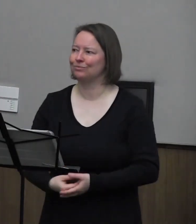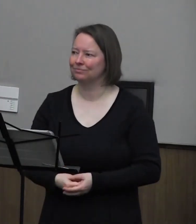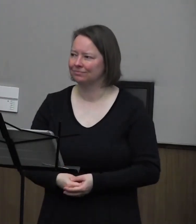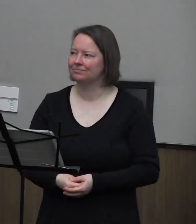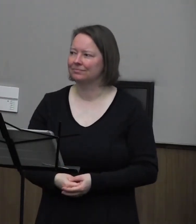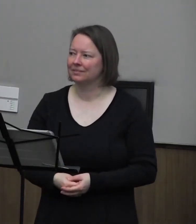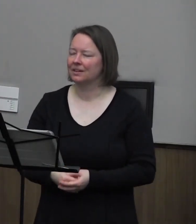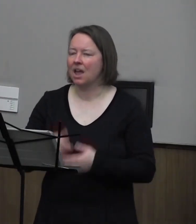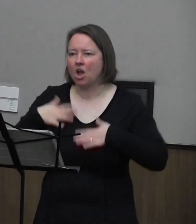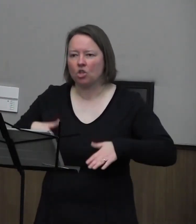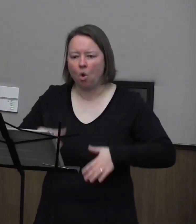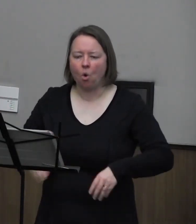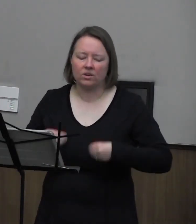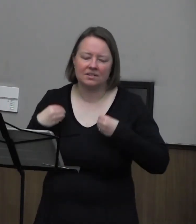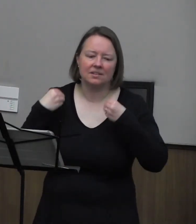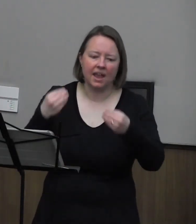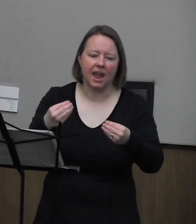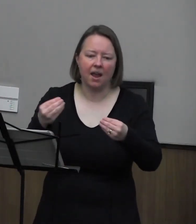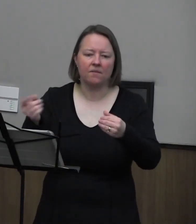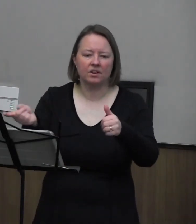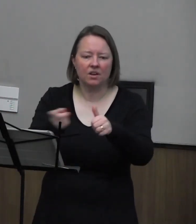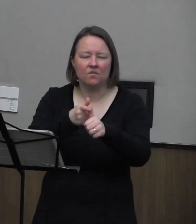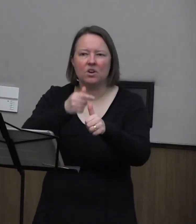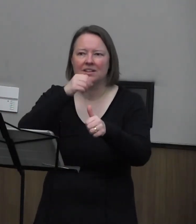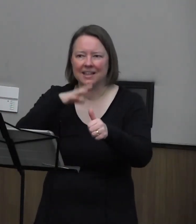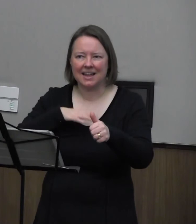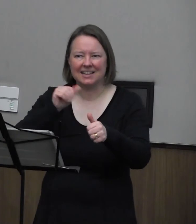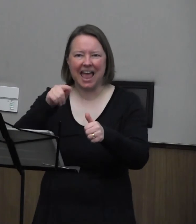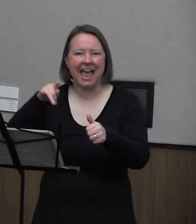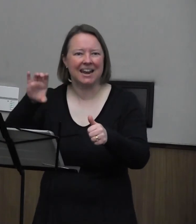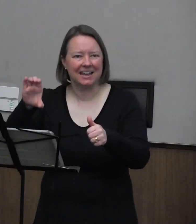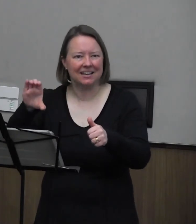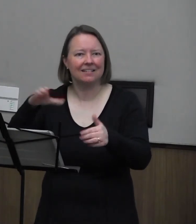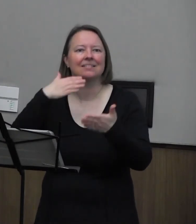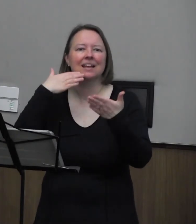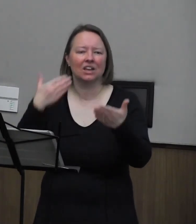gave clothes to the first lady's attic; thank you;